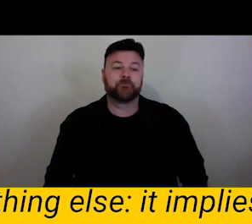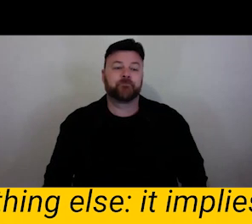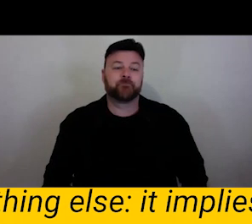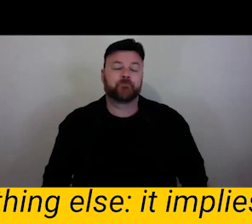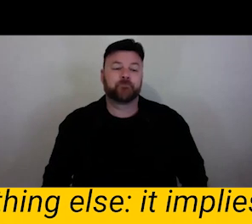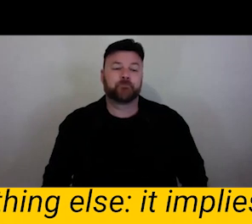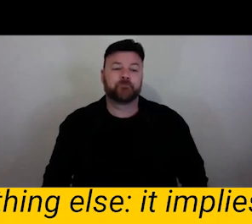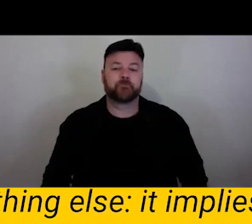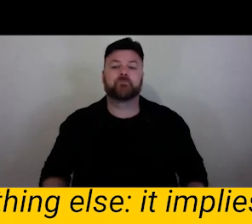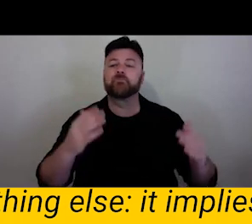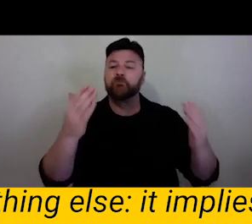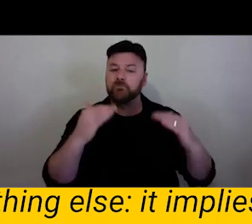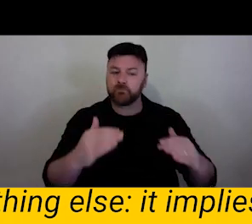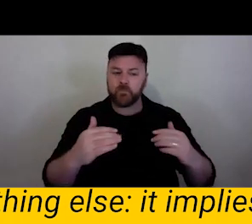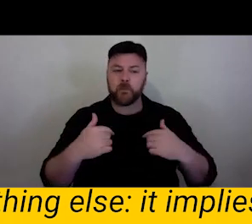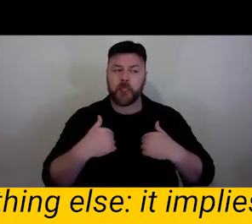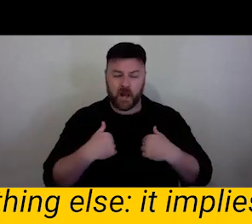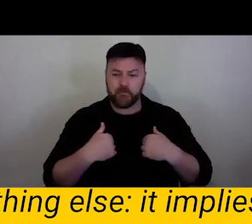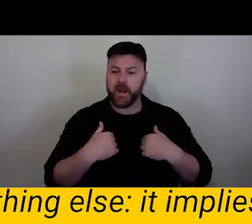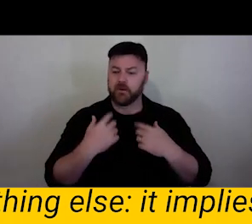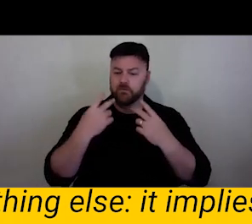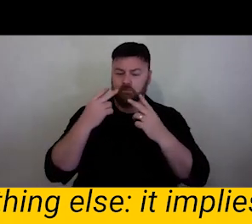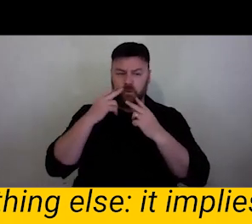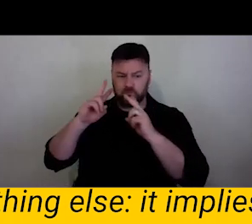revisiting the work of cultural theatrist philosopher Mark Fitcher.